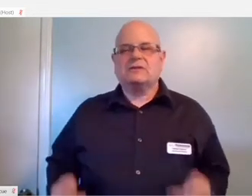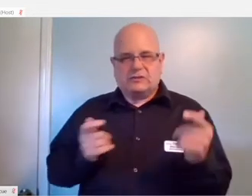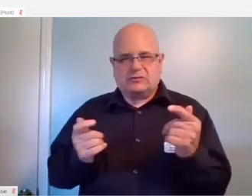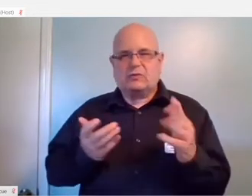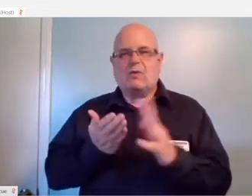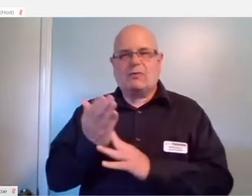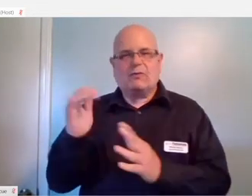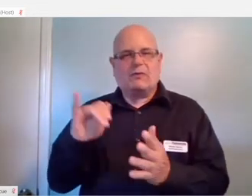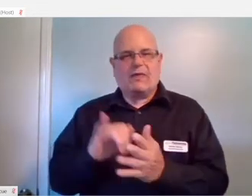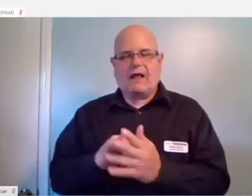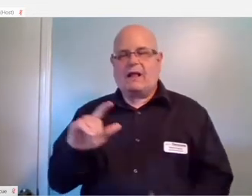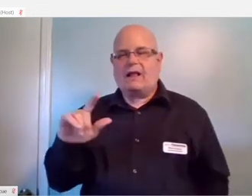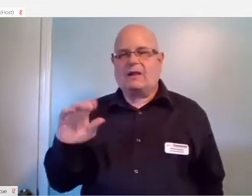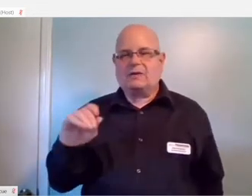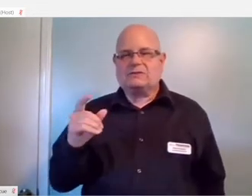harmony hub essentially.